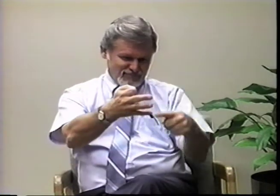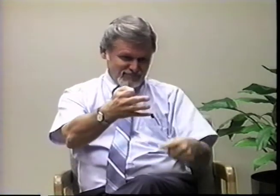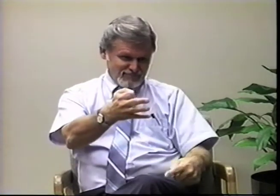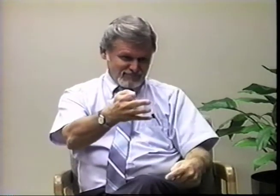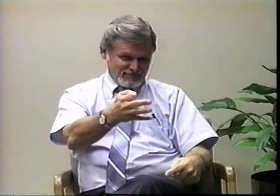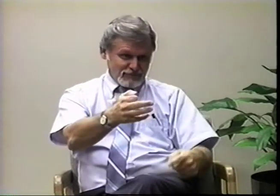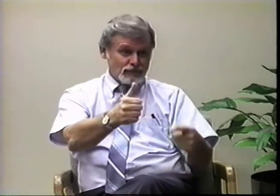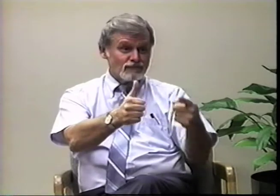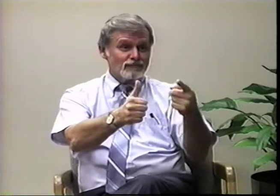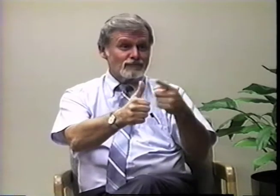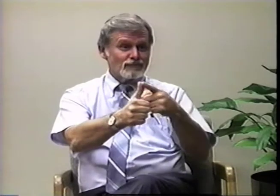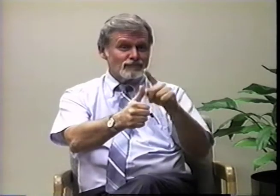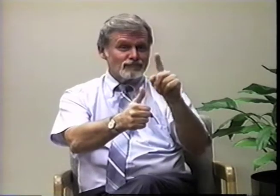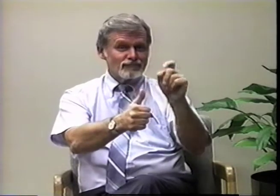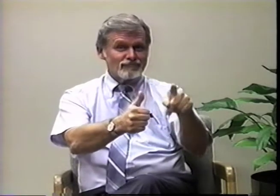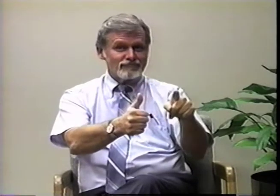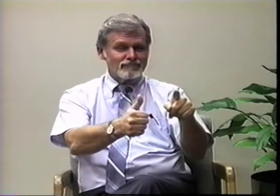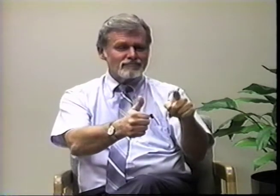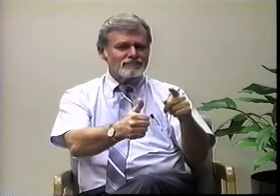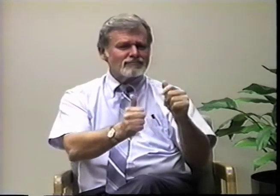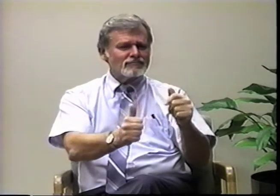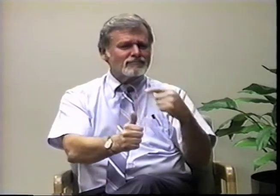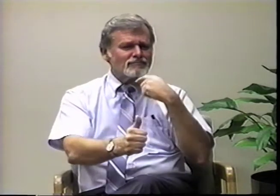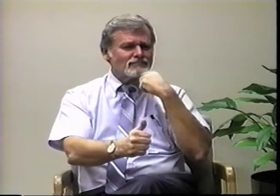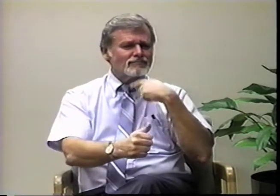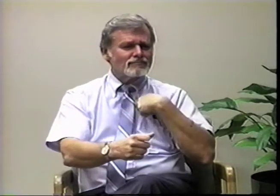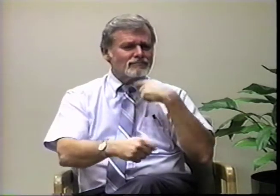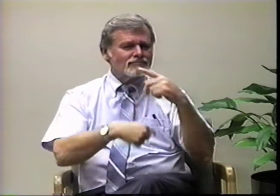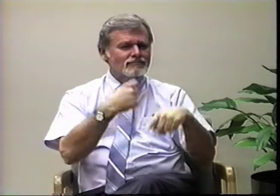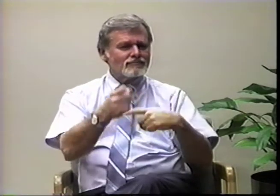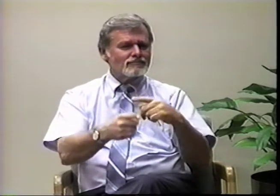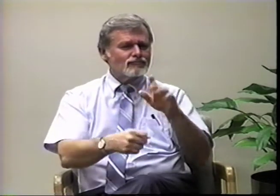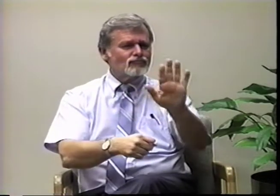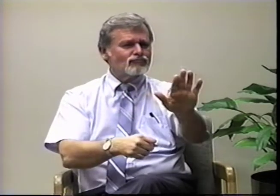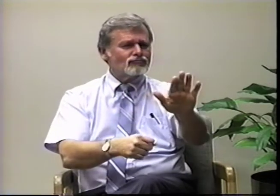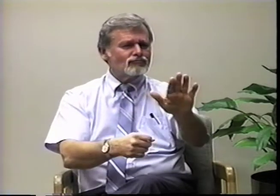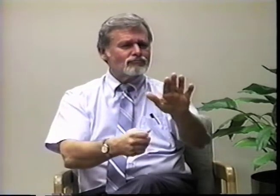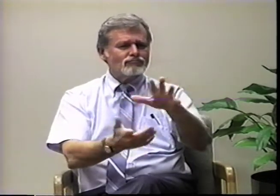First, can you share with me